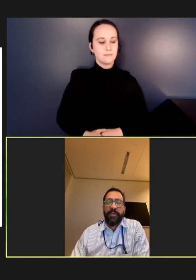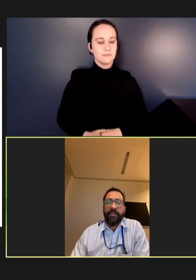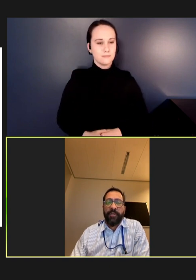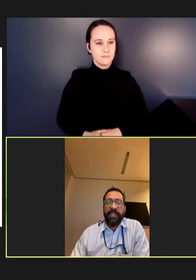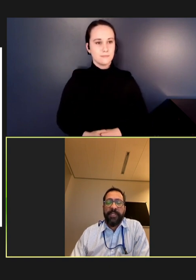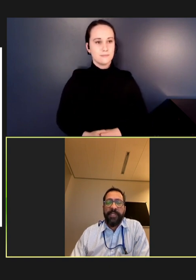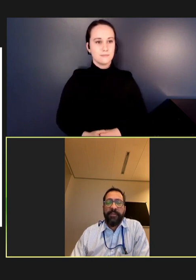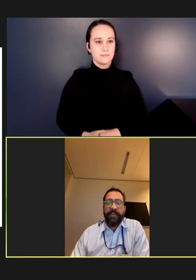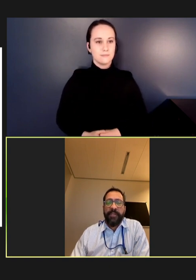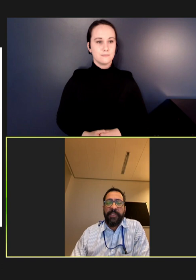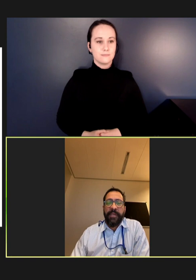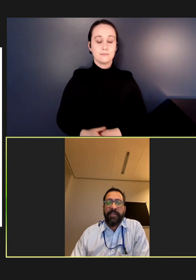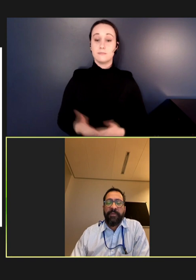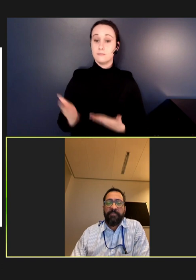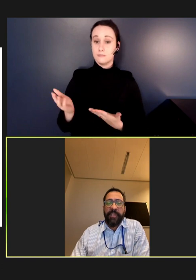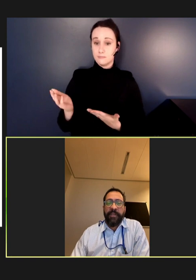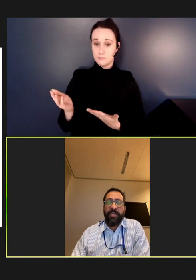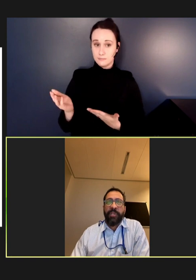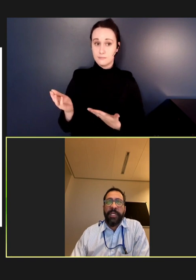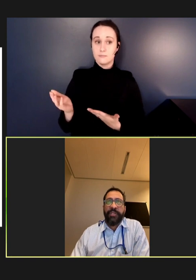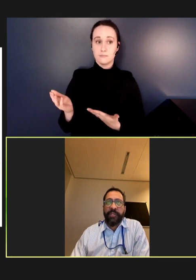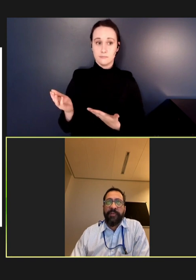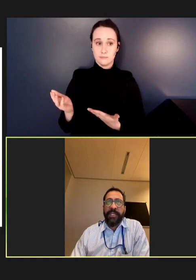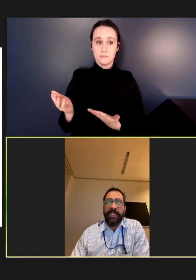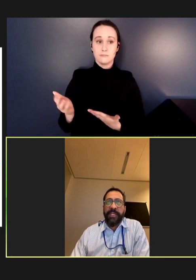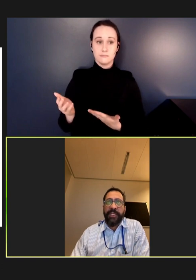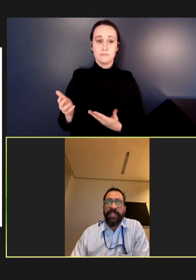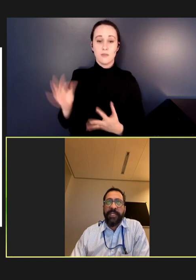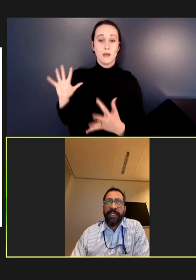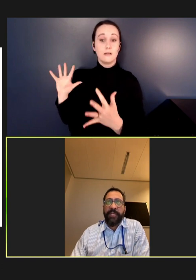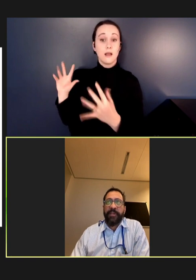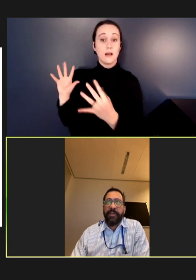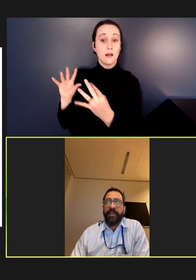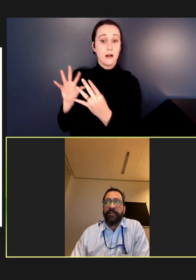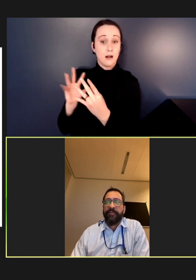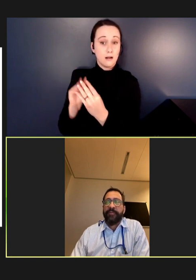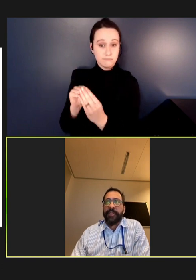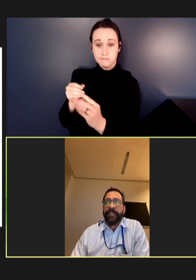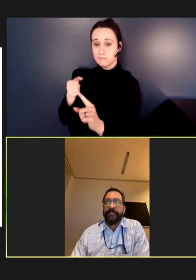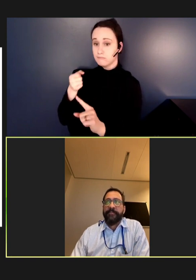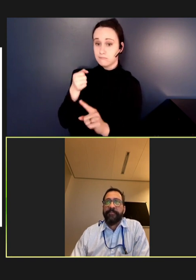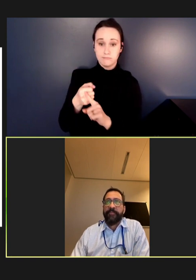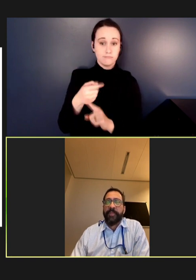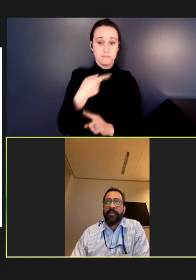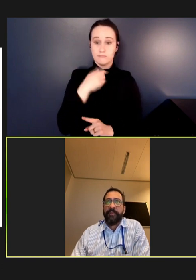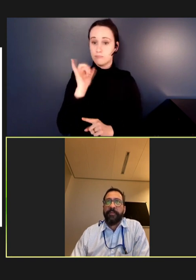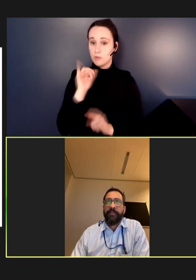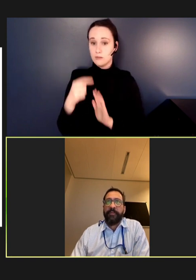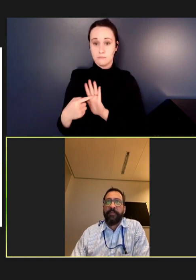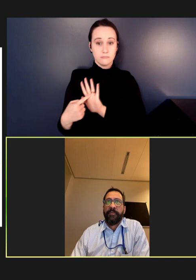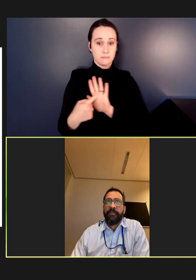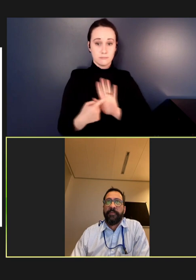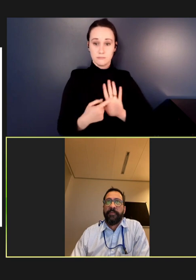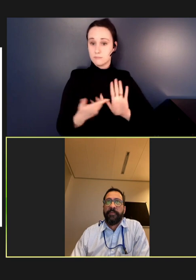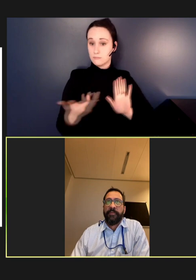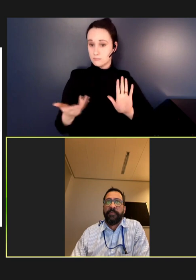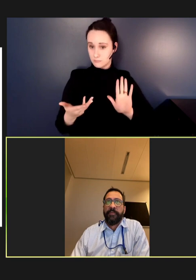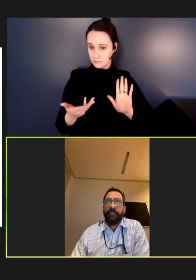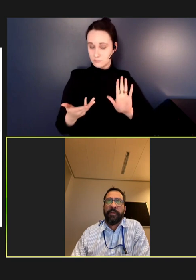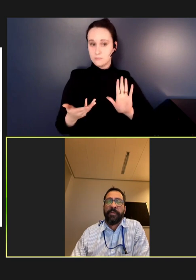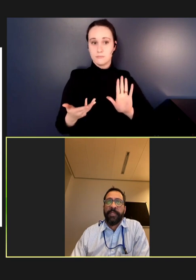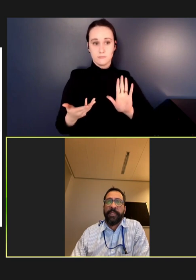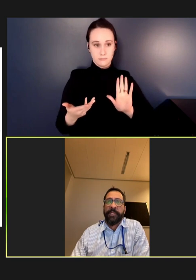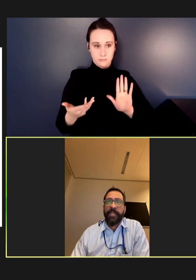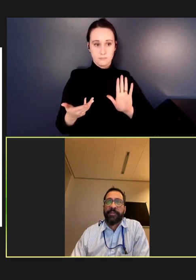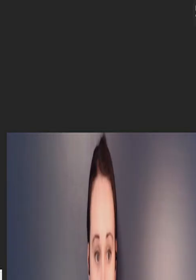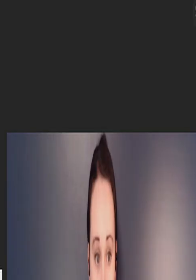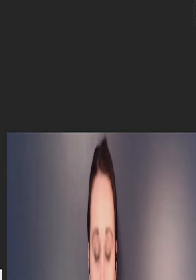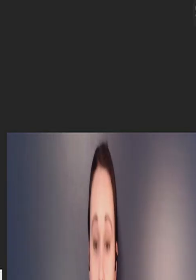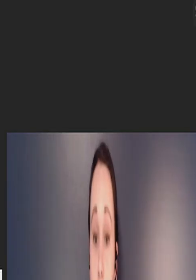So, looking at the accumulation of the impact of this fall and immunization coverage and